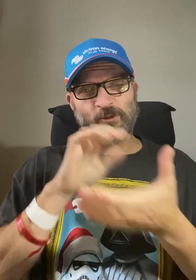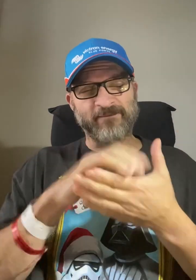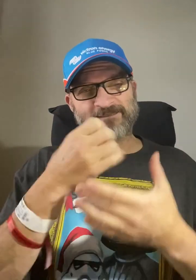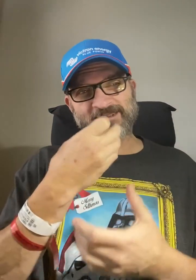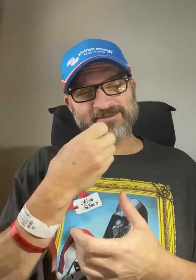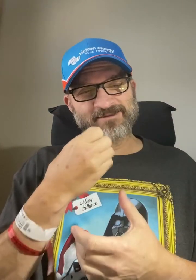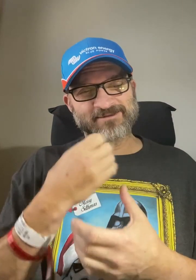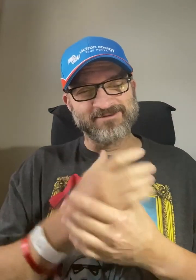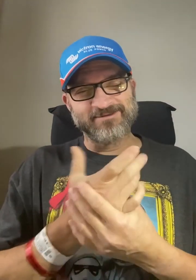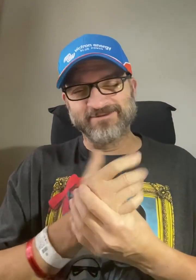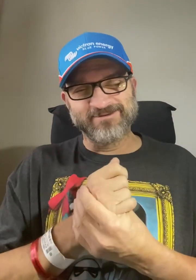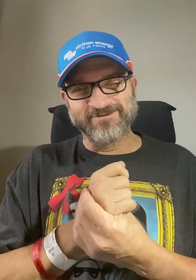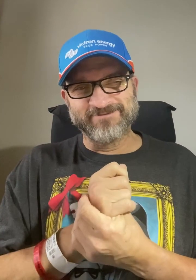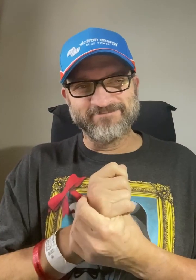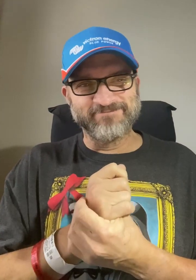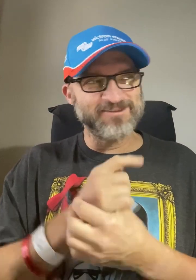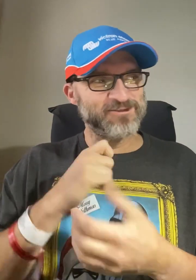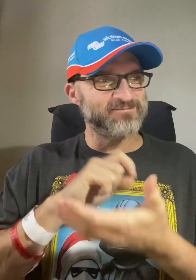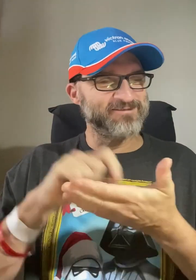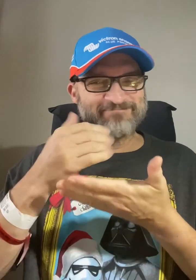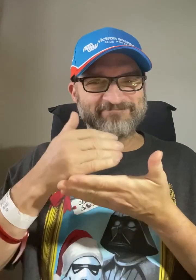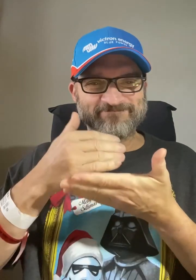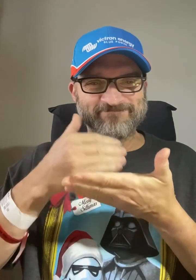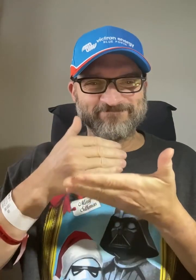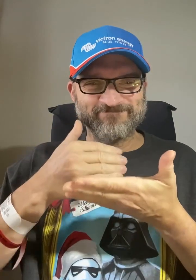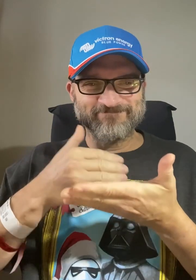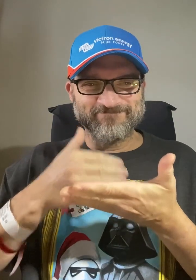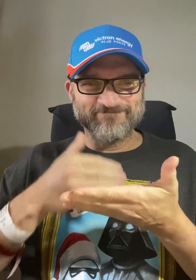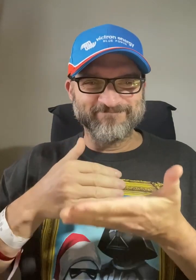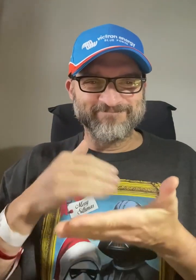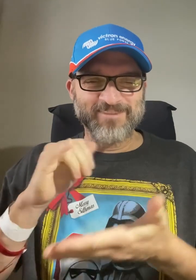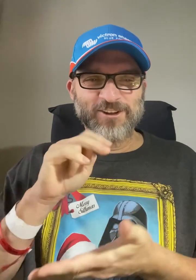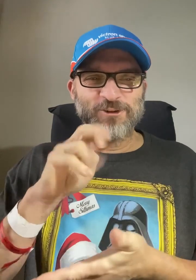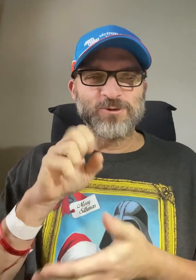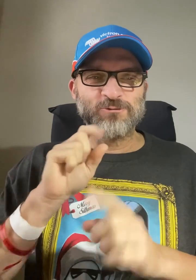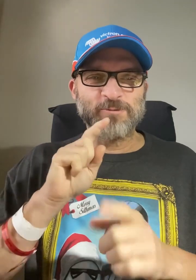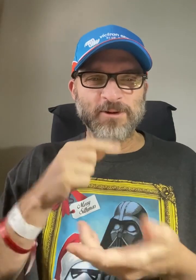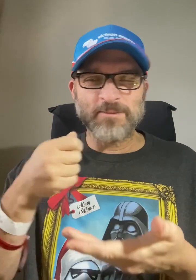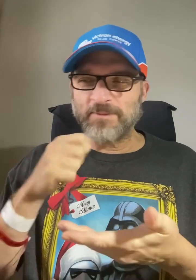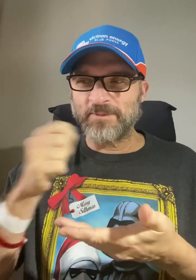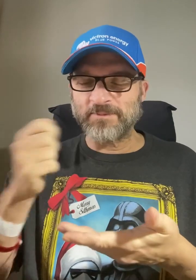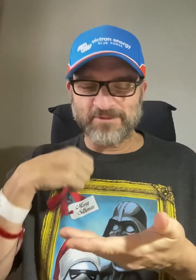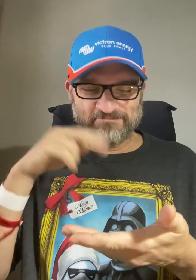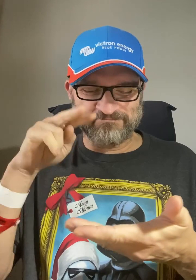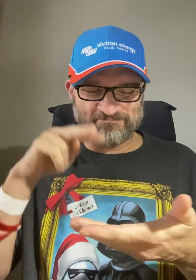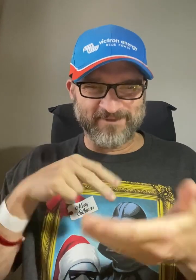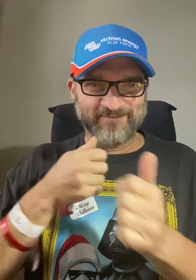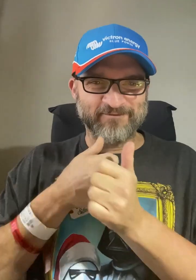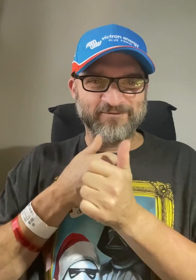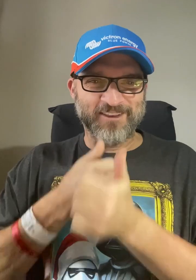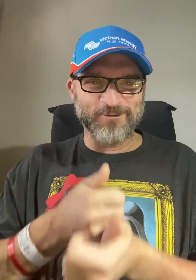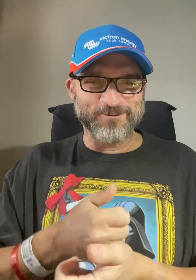I should have written down somewhere like a news reporter giving the news story.